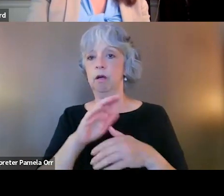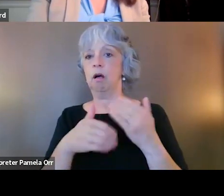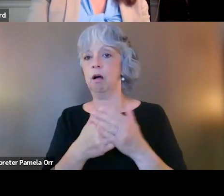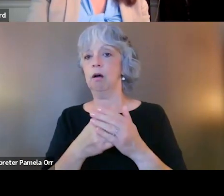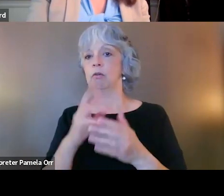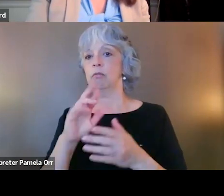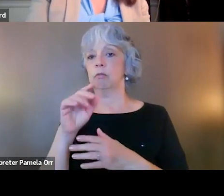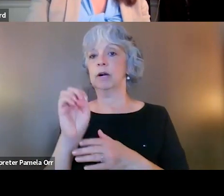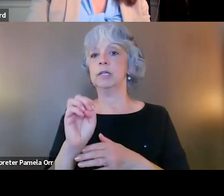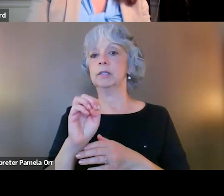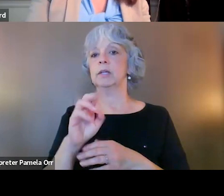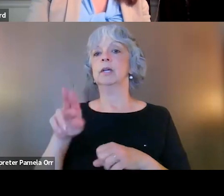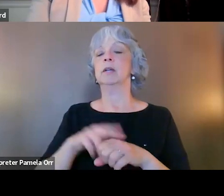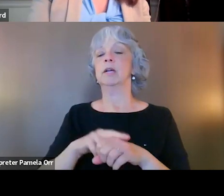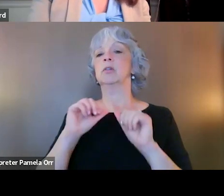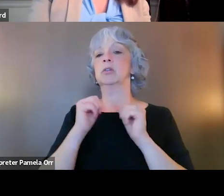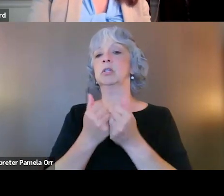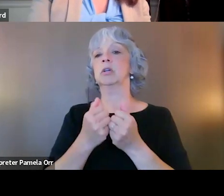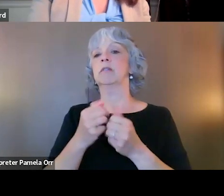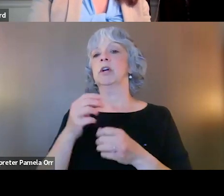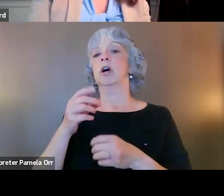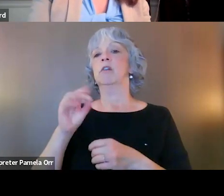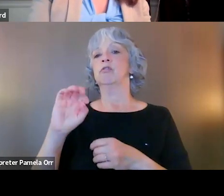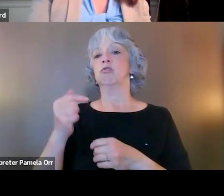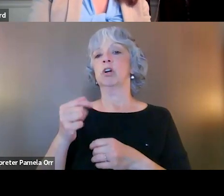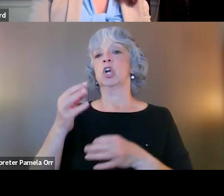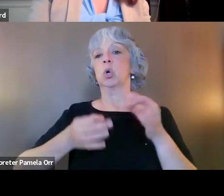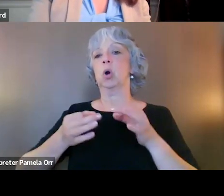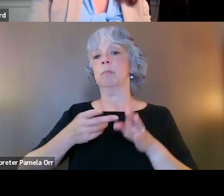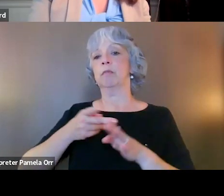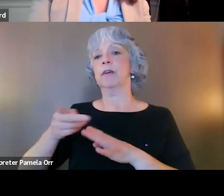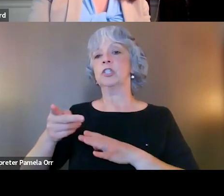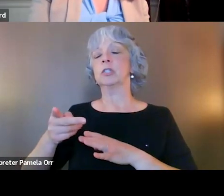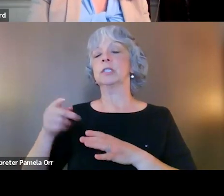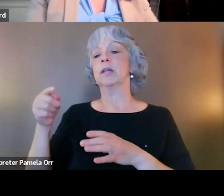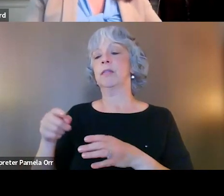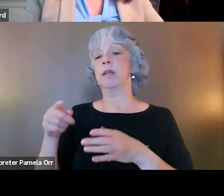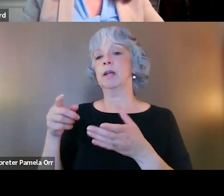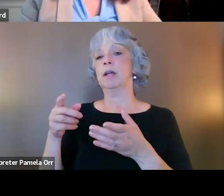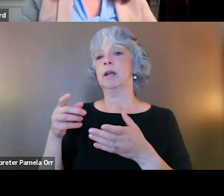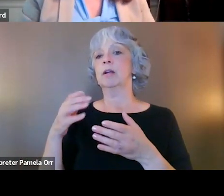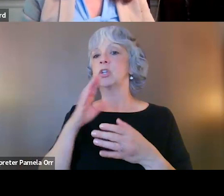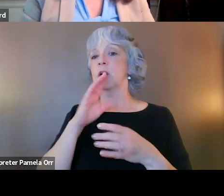as the National Association of Drug Court Professionals, and they spoke on the harm reduction practices